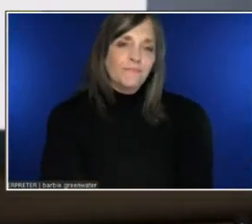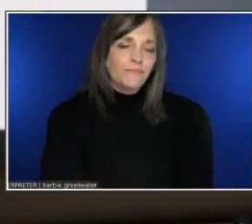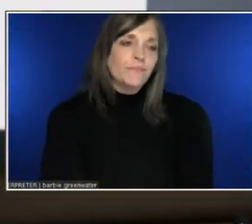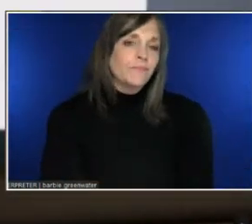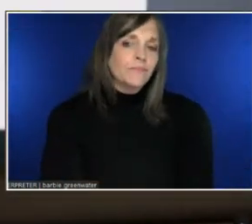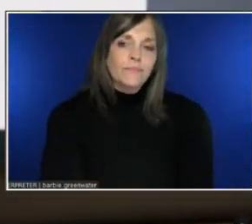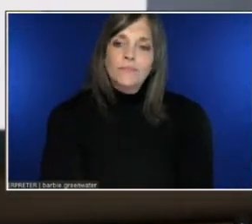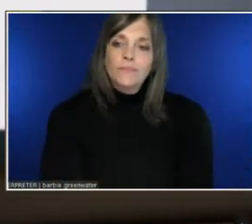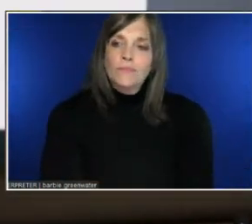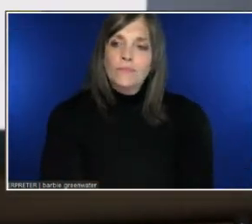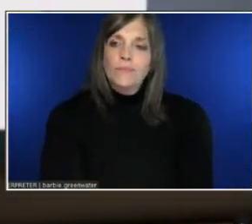VRDude18.